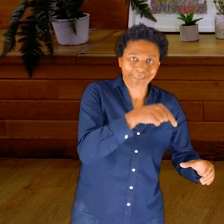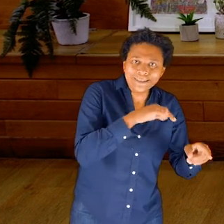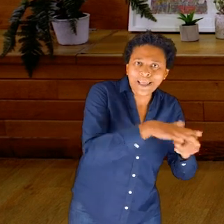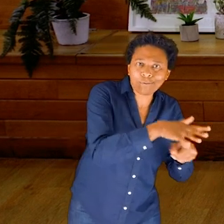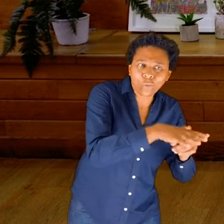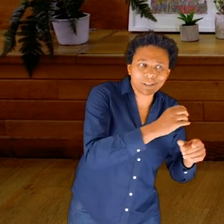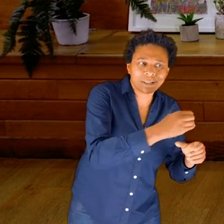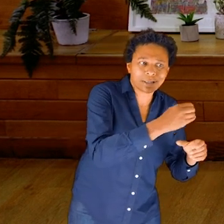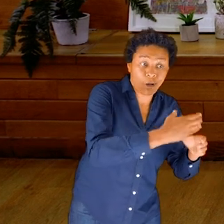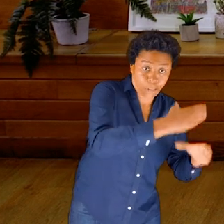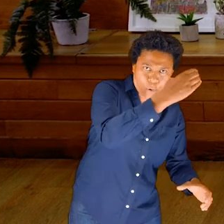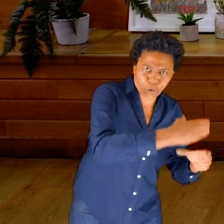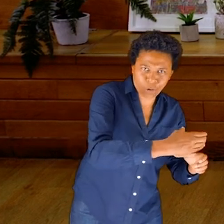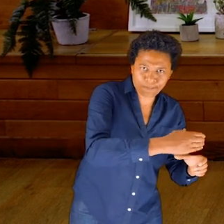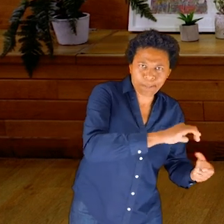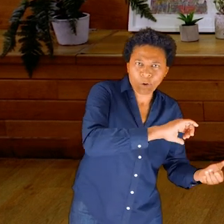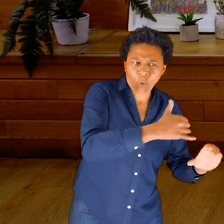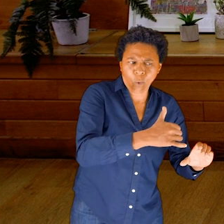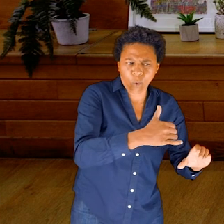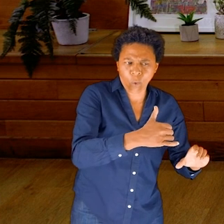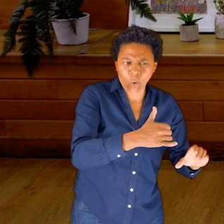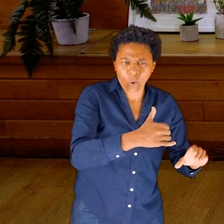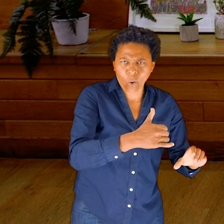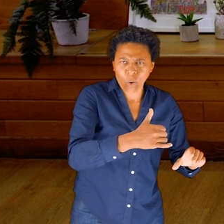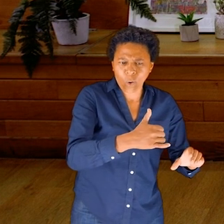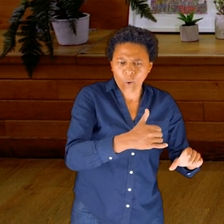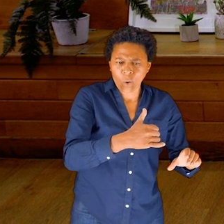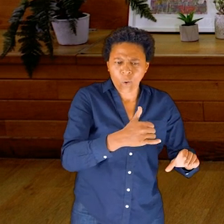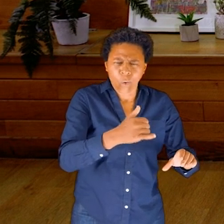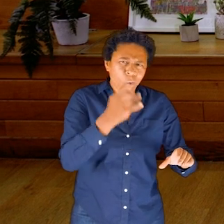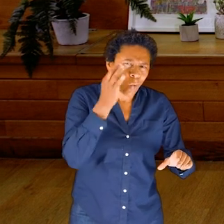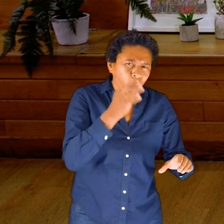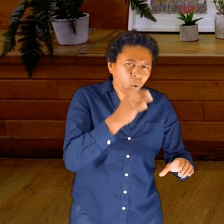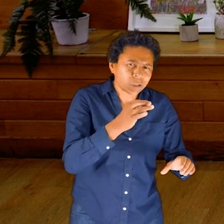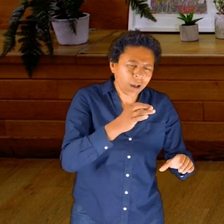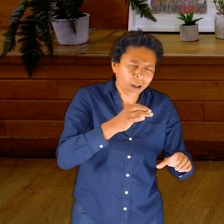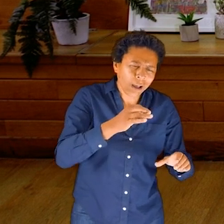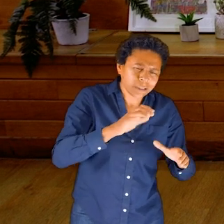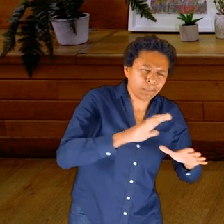Which is it? Is it the container that moves the fluid or the fluid that moves the container?